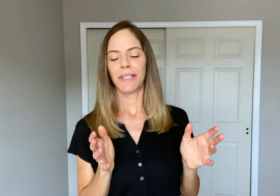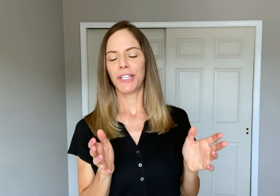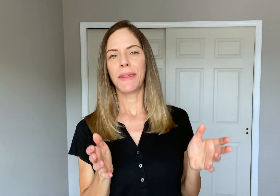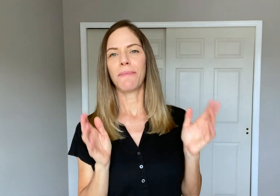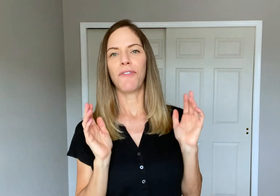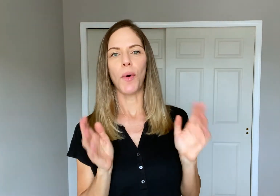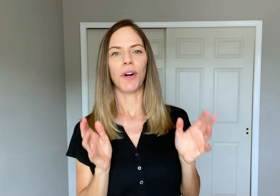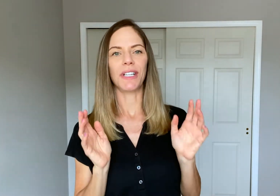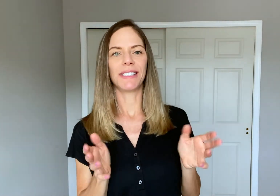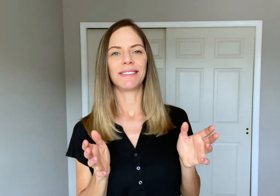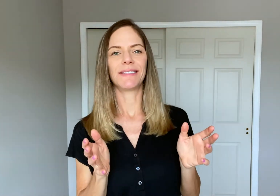Shake them forward.